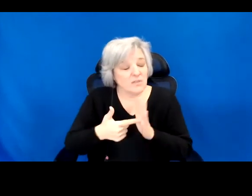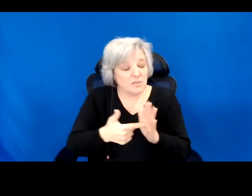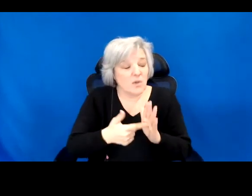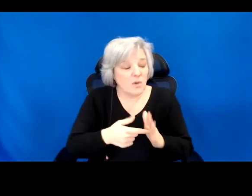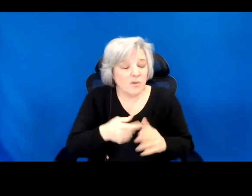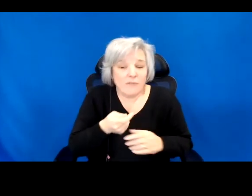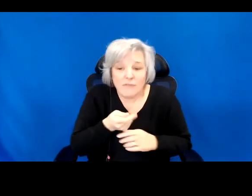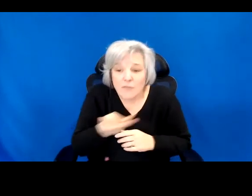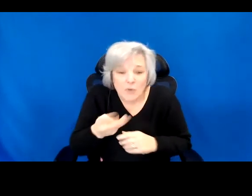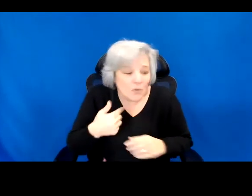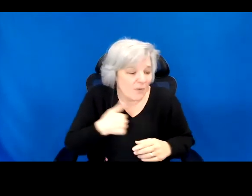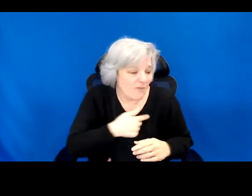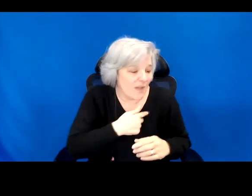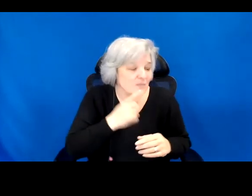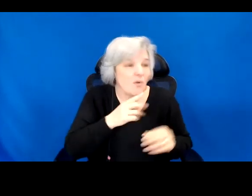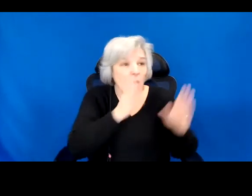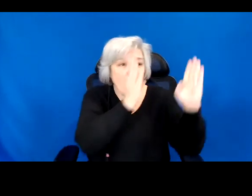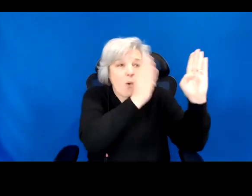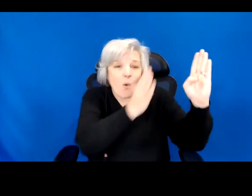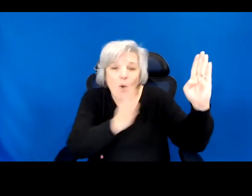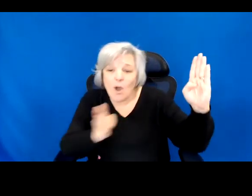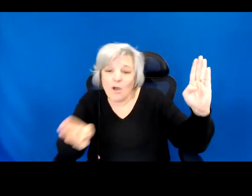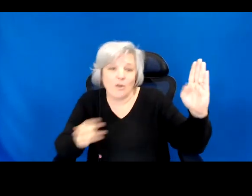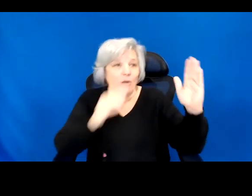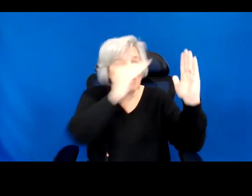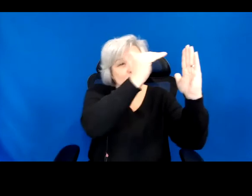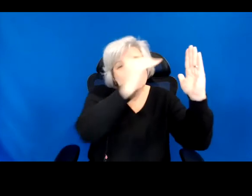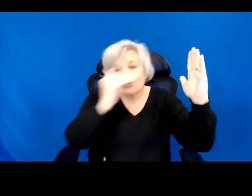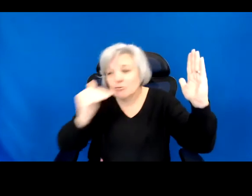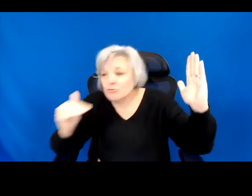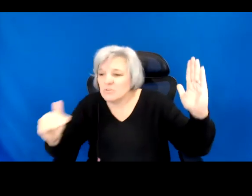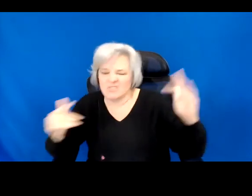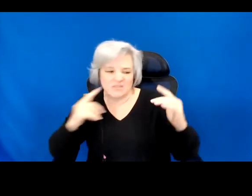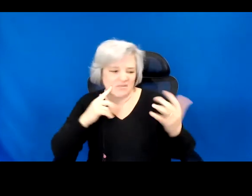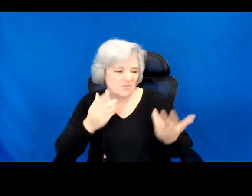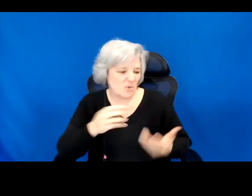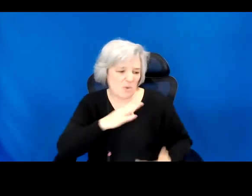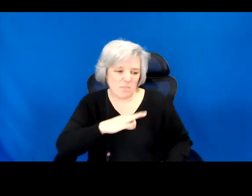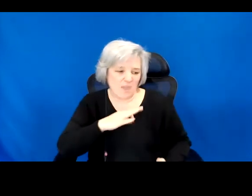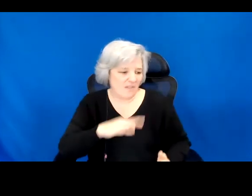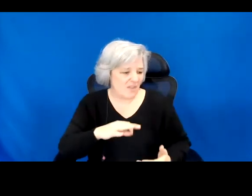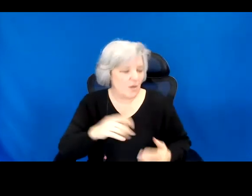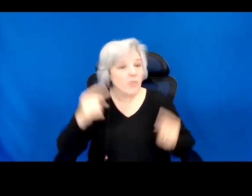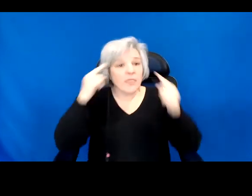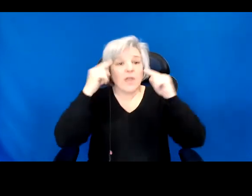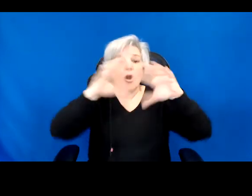from the order of things, are willing to compromise when we have for the good of the whole.